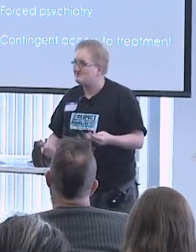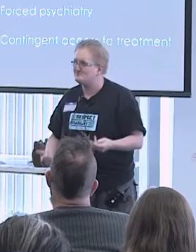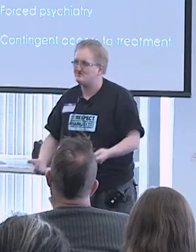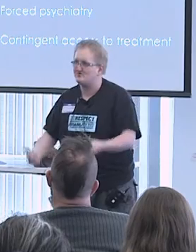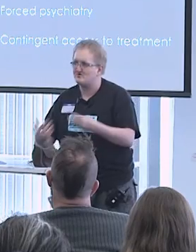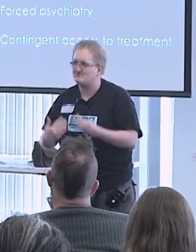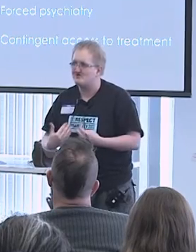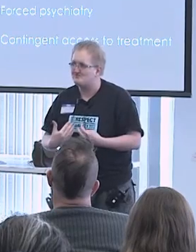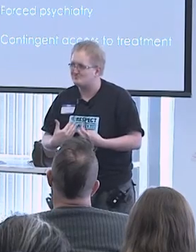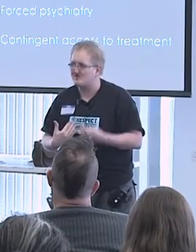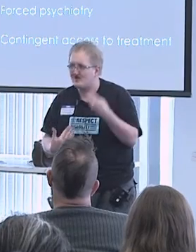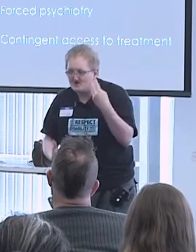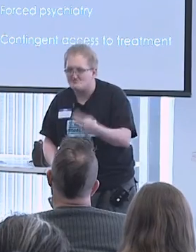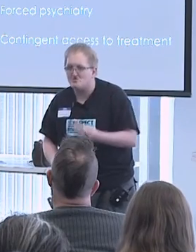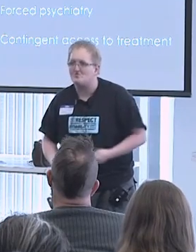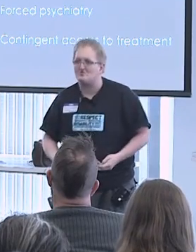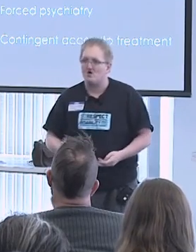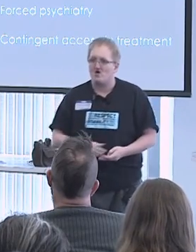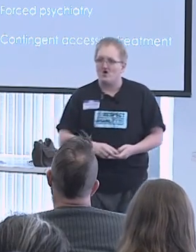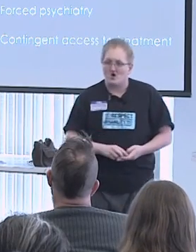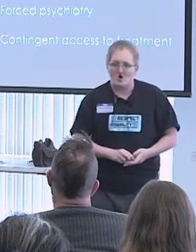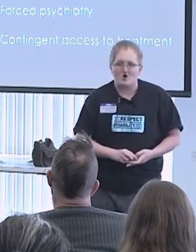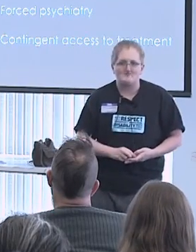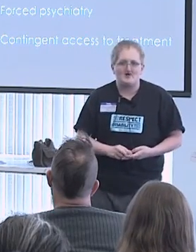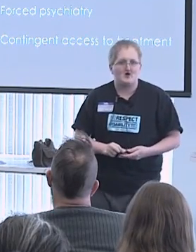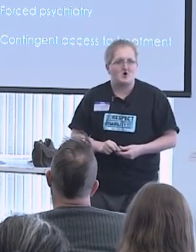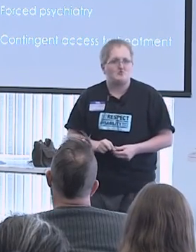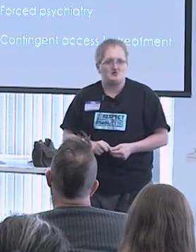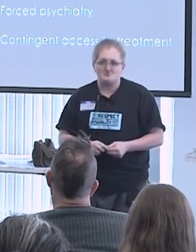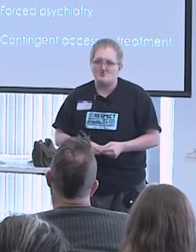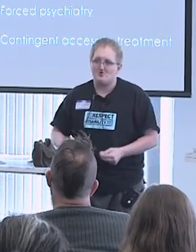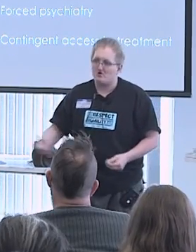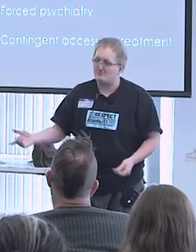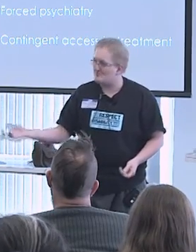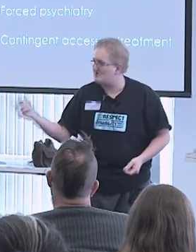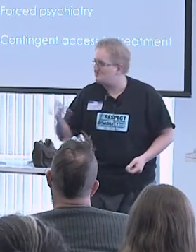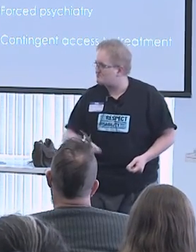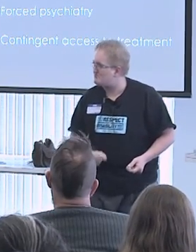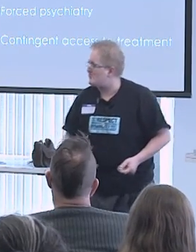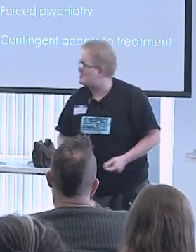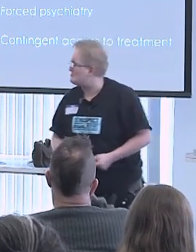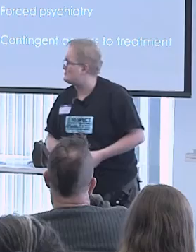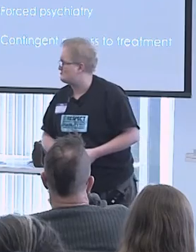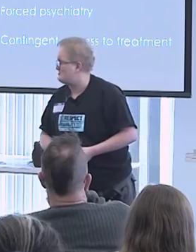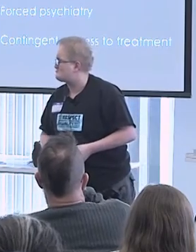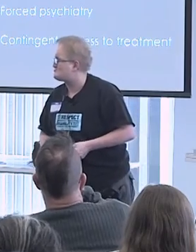that's gonna make them sick and it will. One particularly egregious story